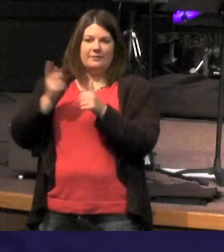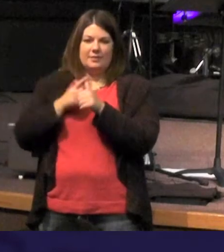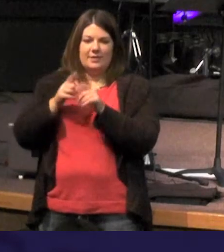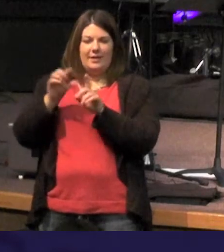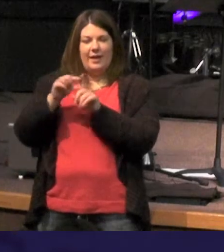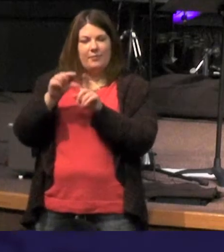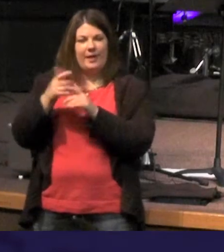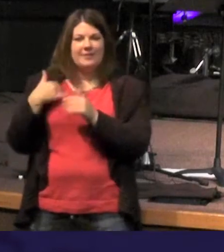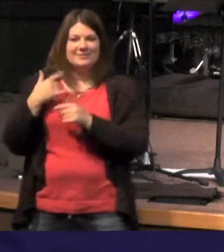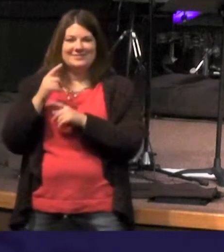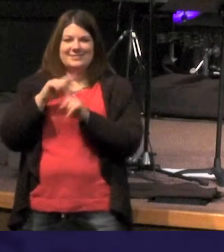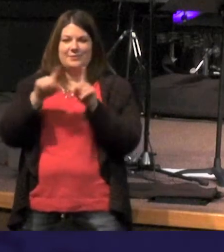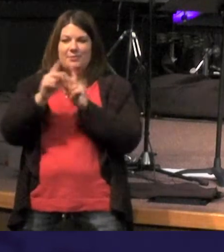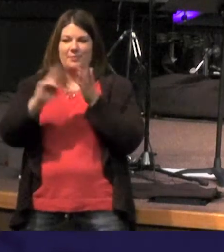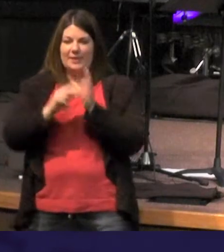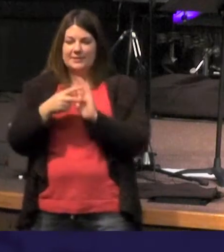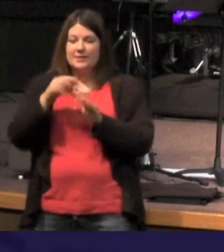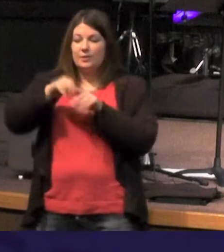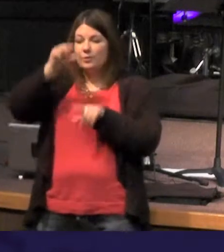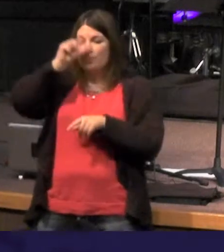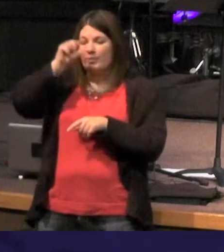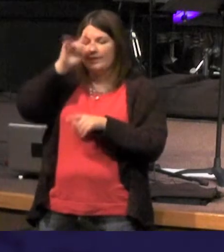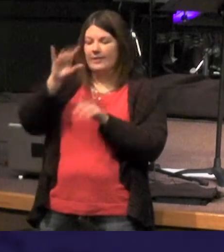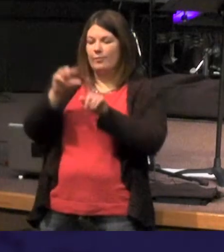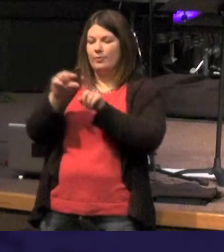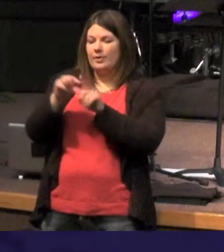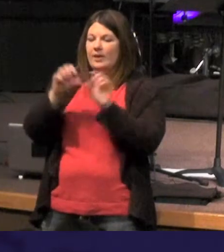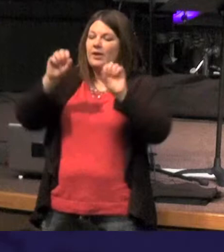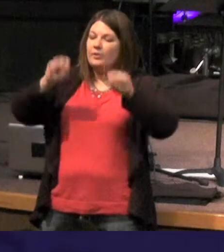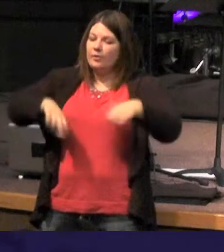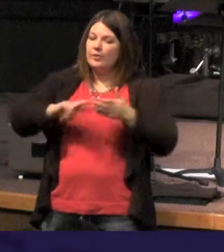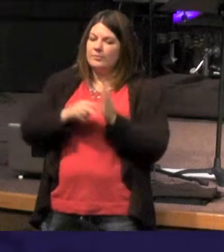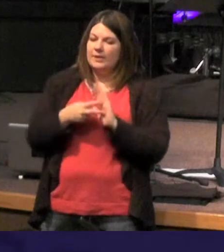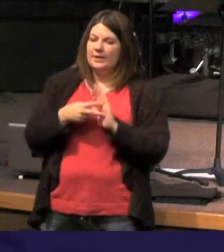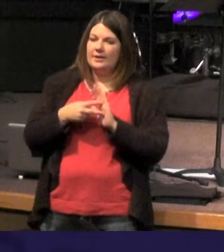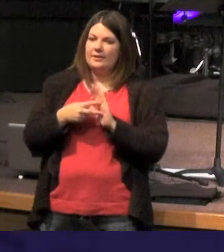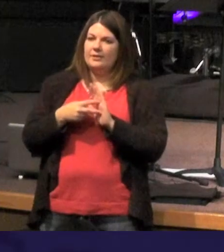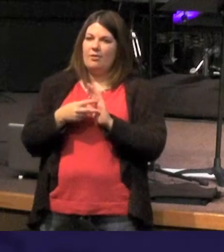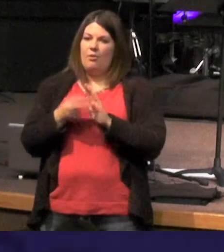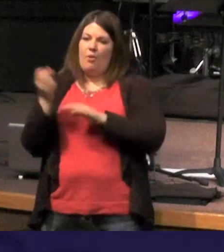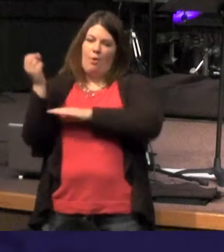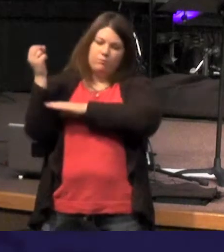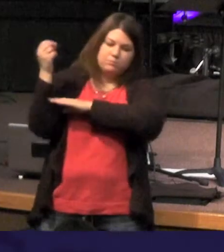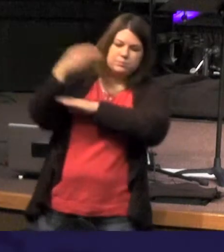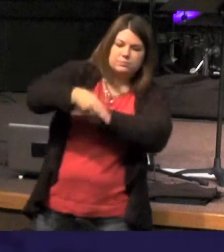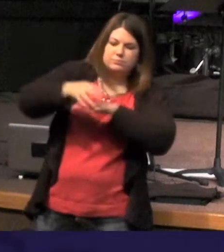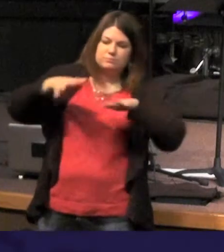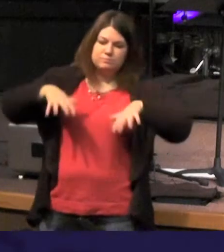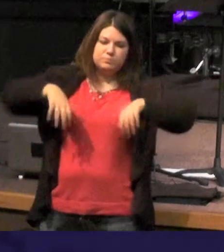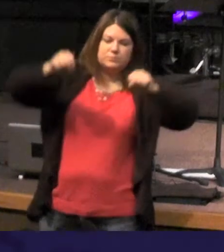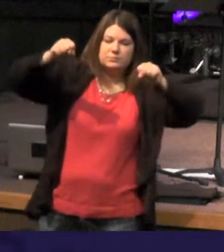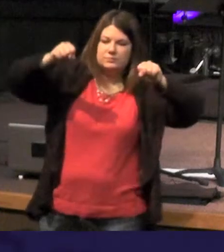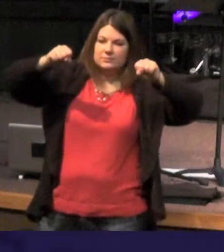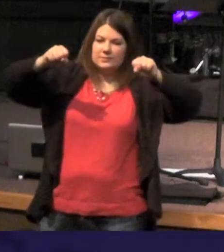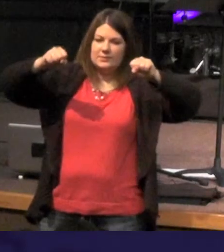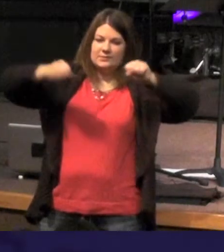you take this word in Greek actually can mean to to overpower over to overtake or to seize